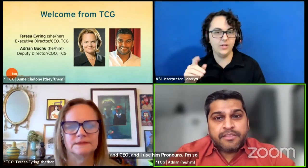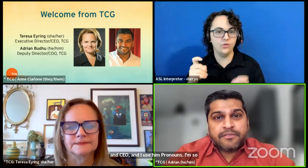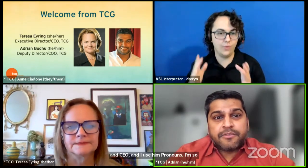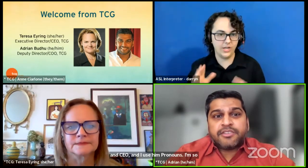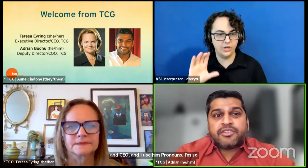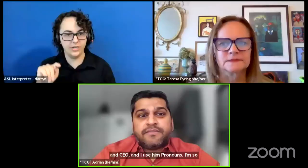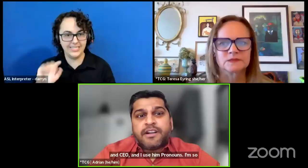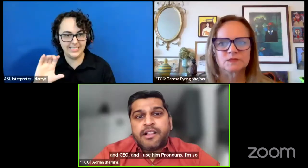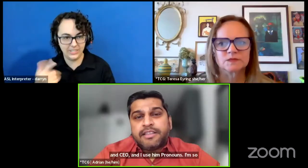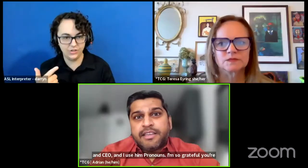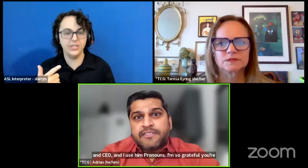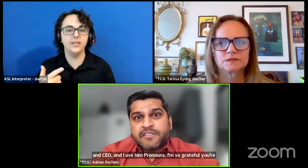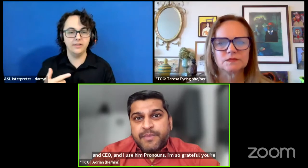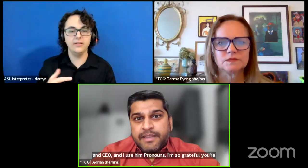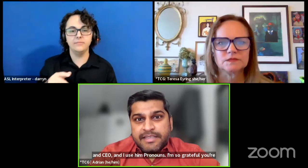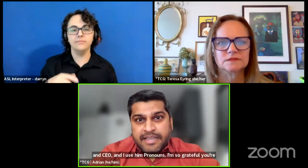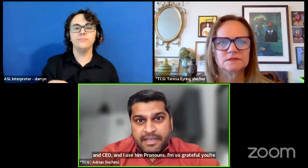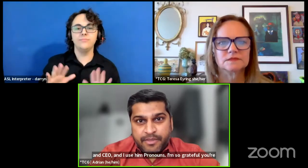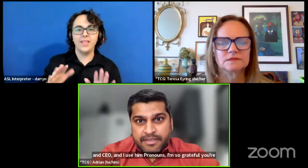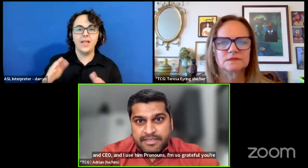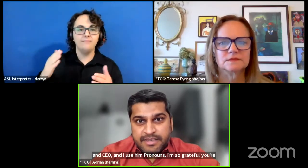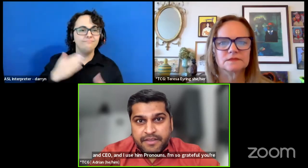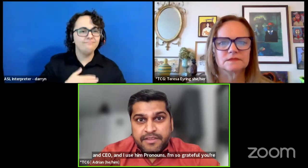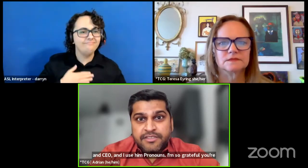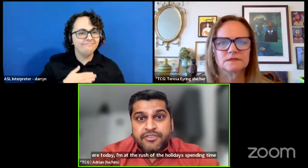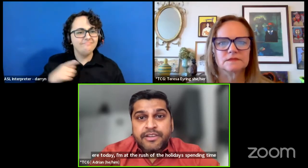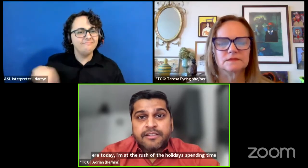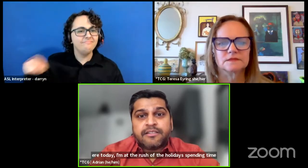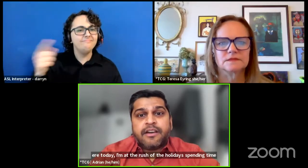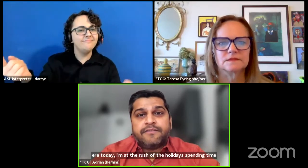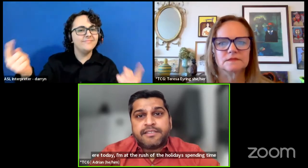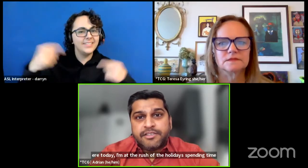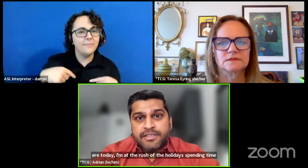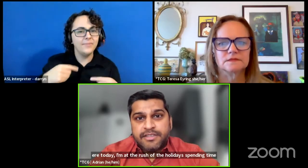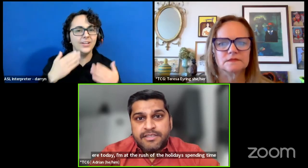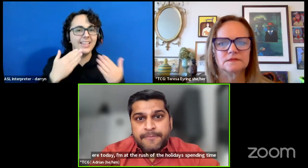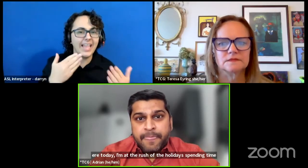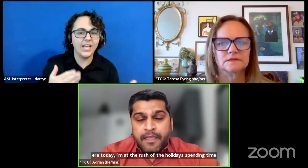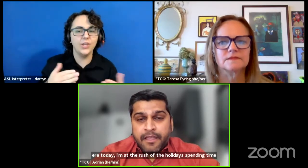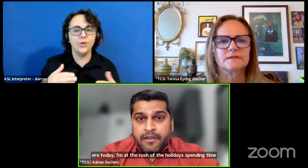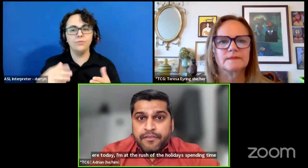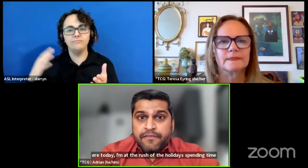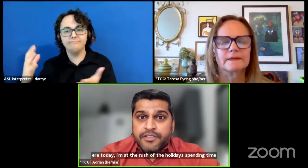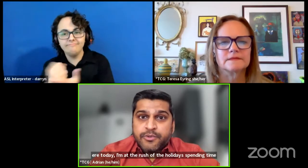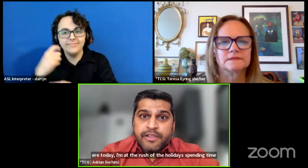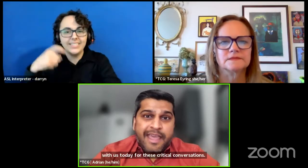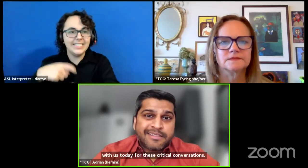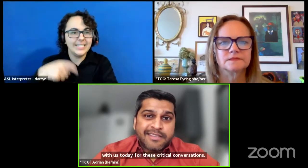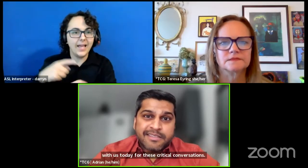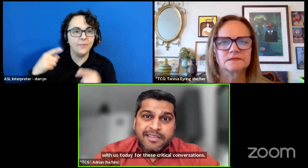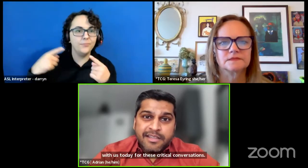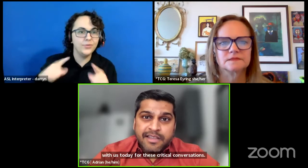Admit the rush of the holidays, spending time with us today for these critical conversations. For visual and access needs,